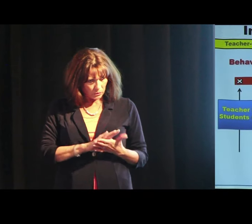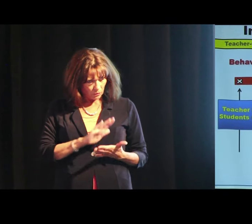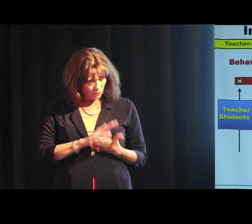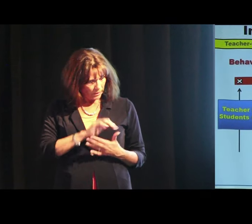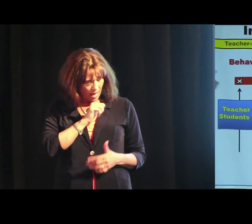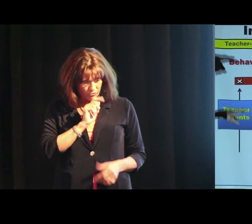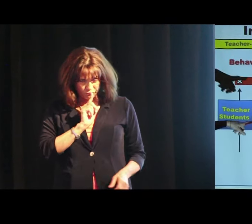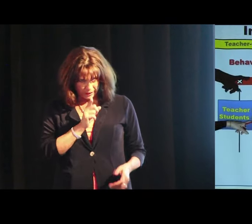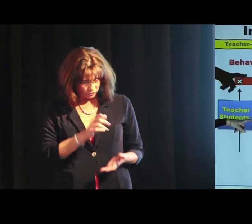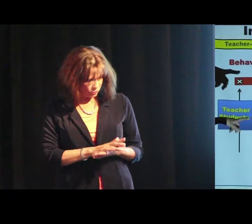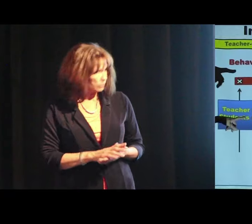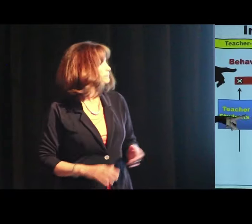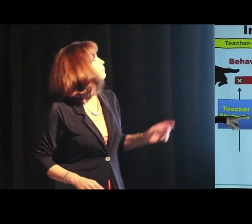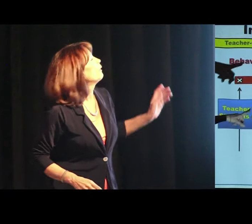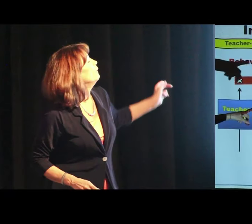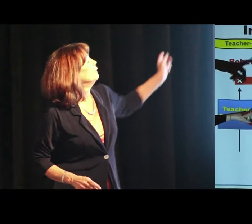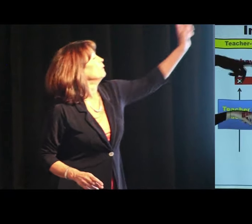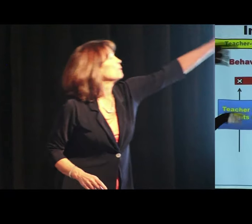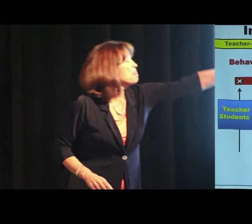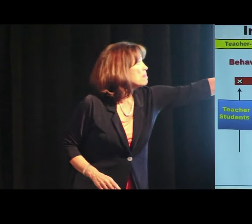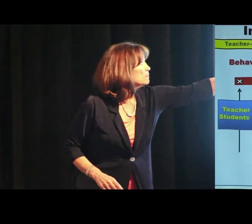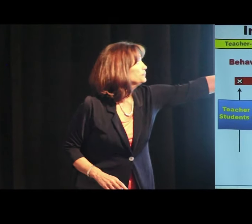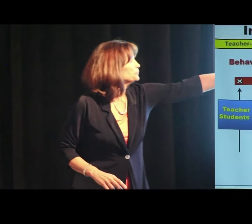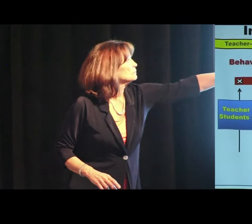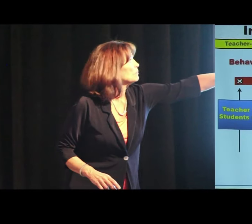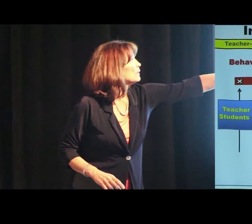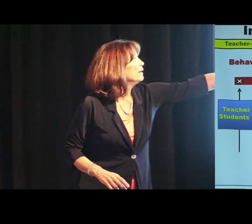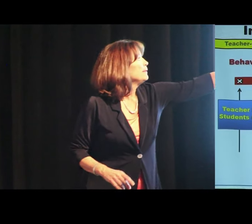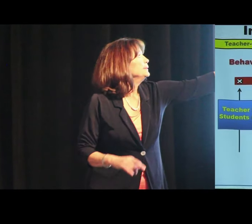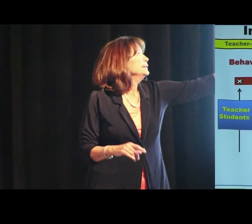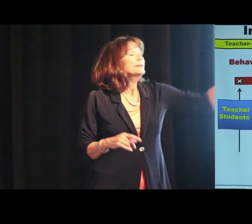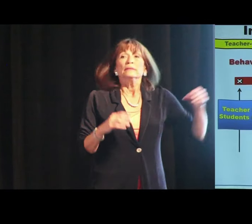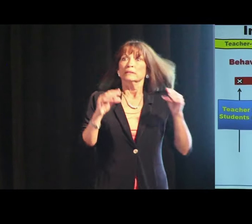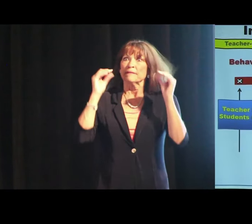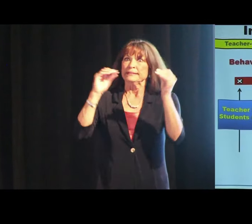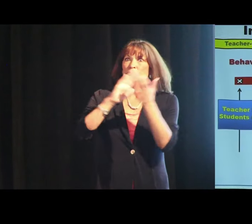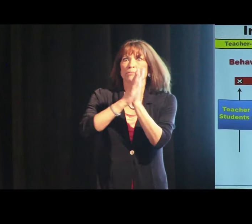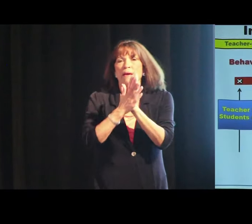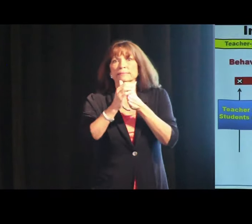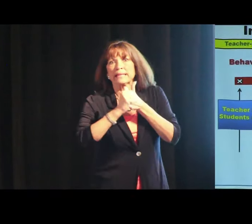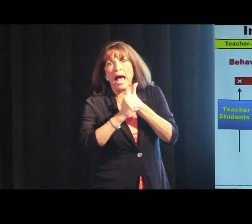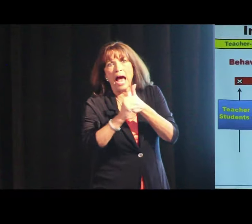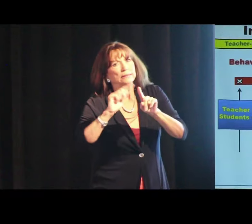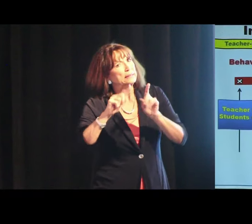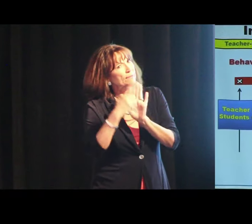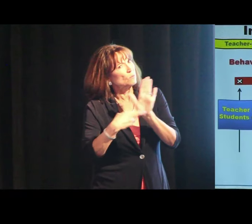Not real school, but old school. In the newer model, the teacher becomes a guide,